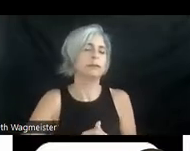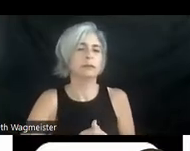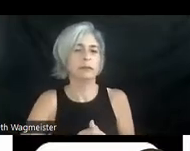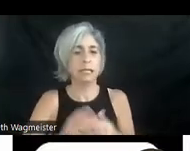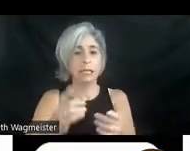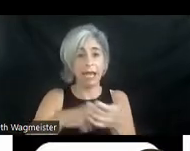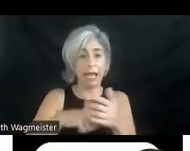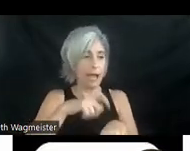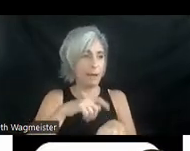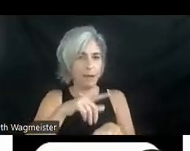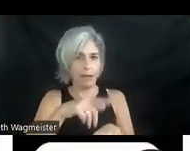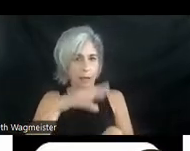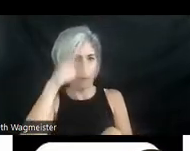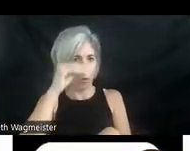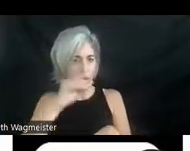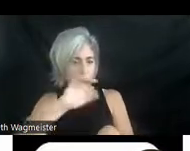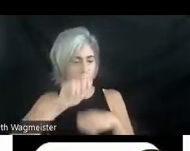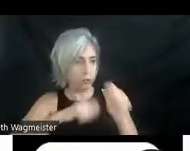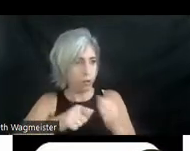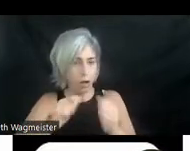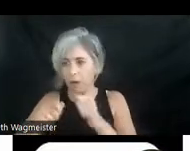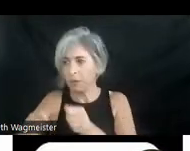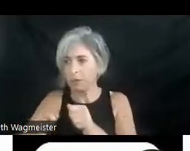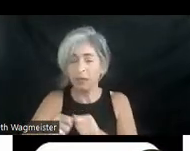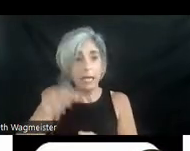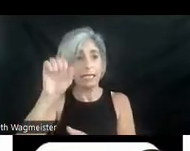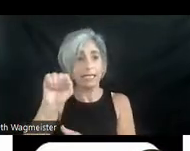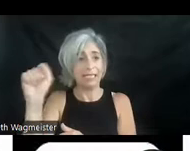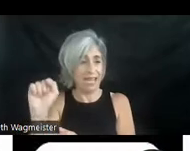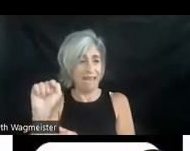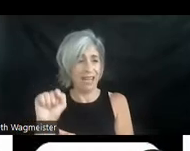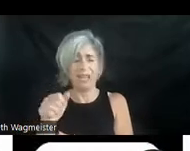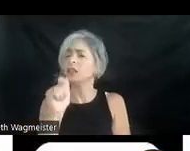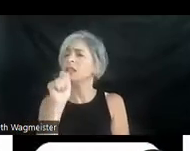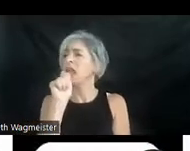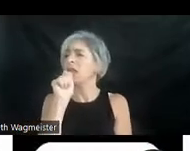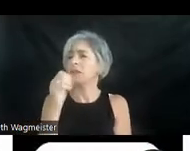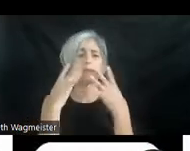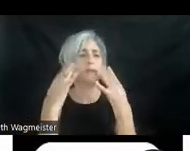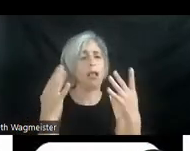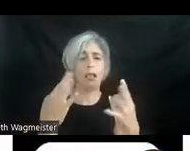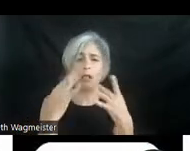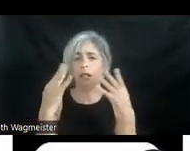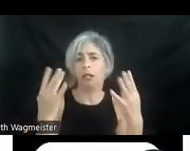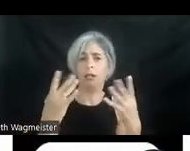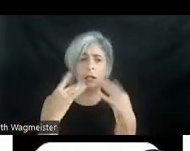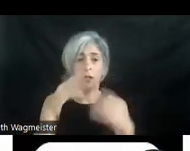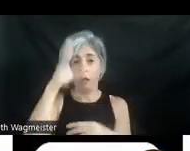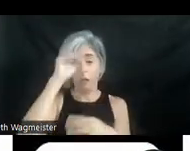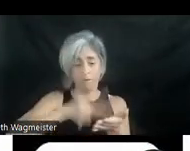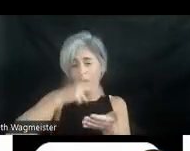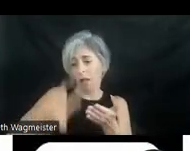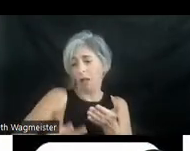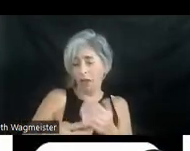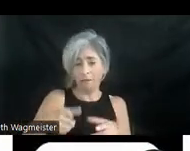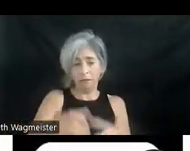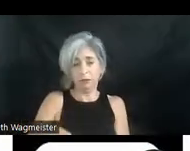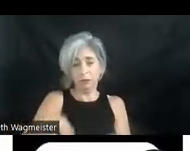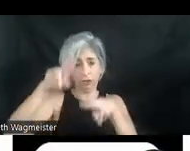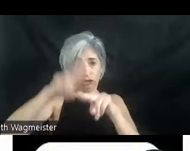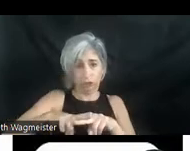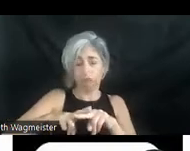onto the drum set stool. As Stevie sings into his mic, the little boy bangs drum sticks on the snare. The boy slips off the stool. A female dancer